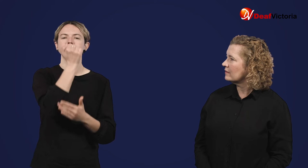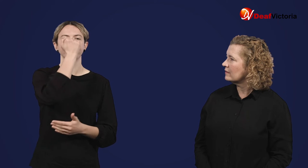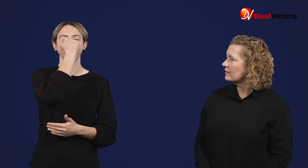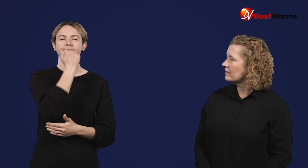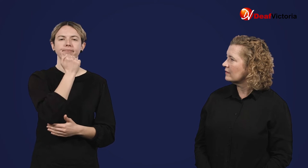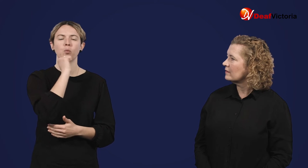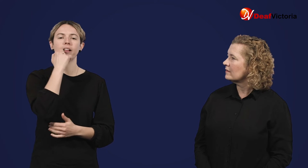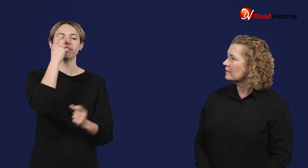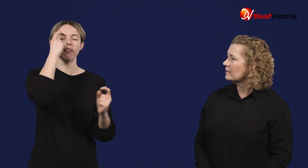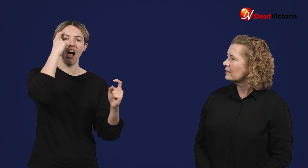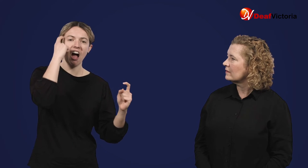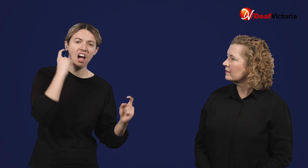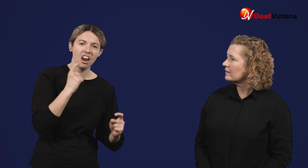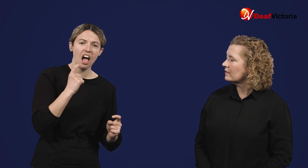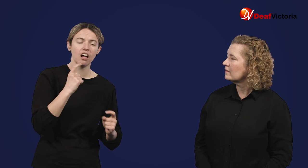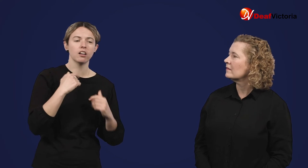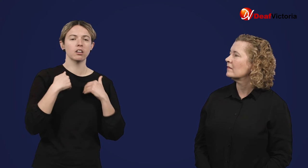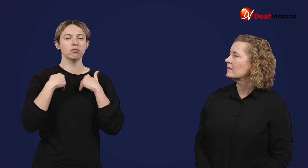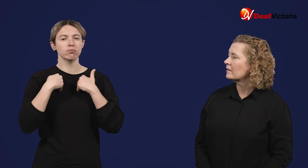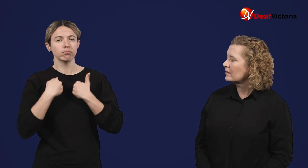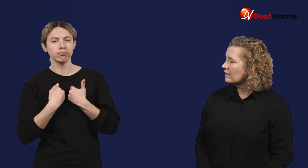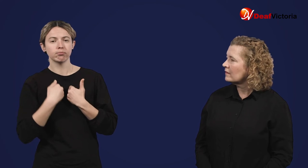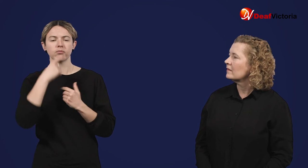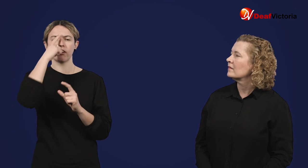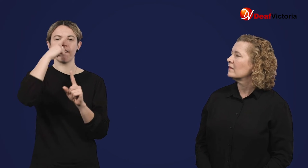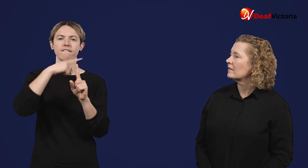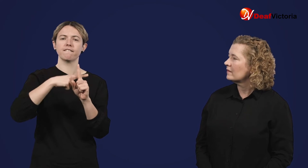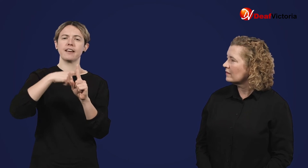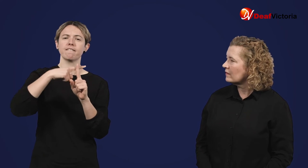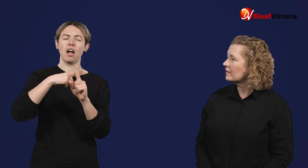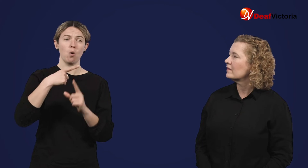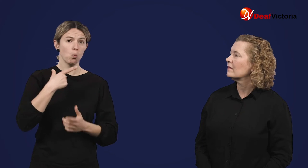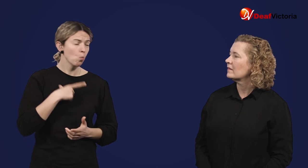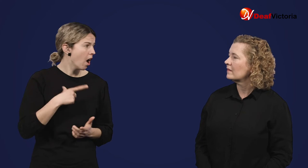like a headache, fever, or fatigue.